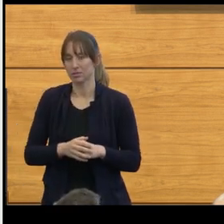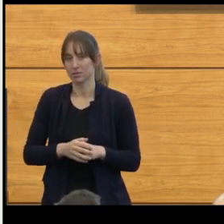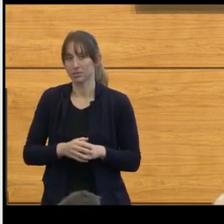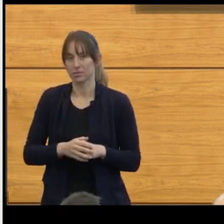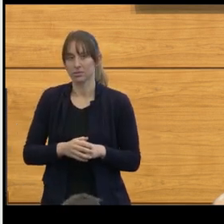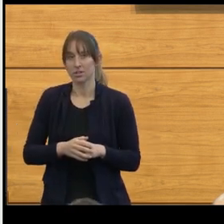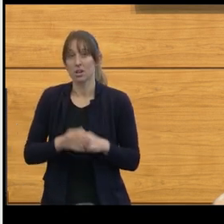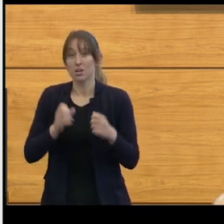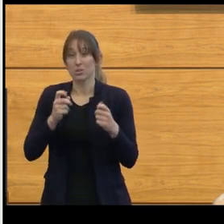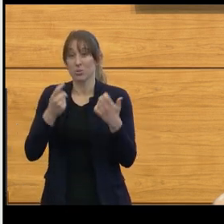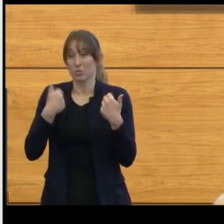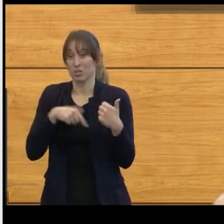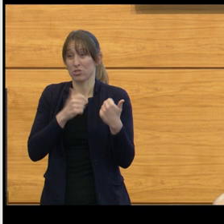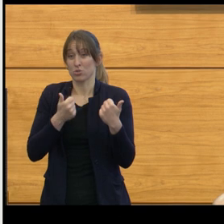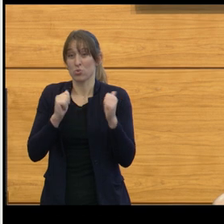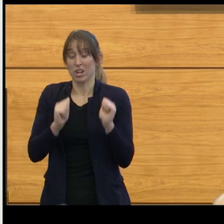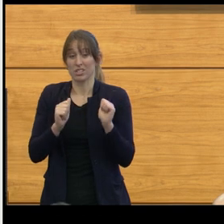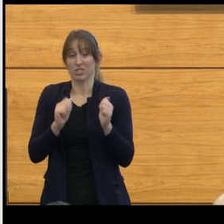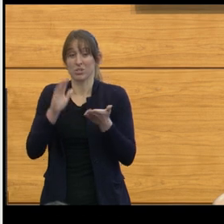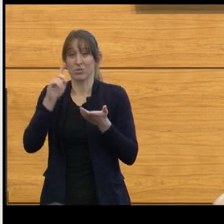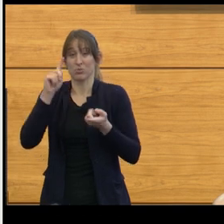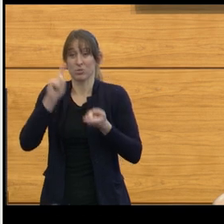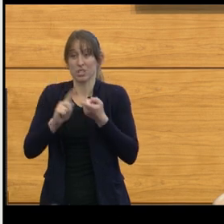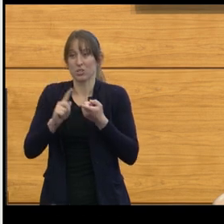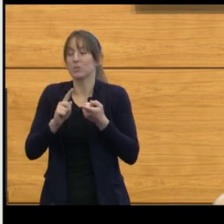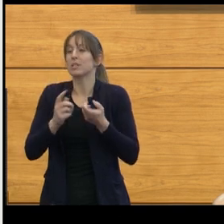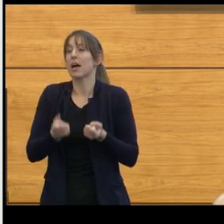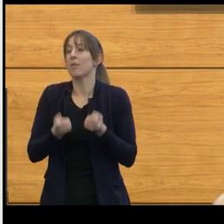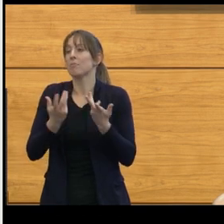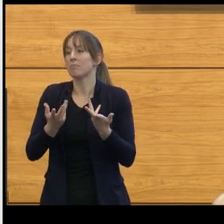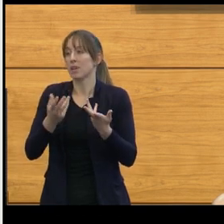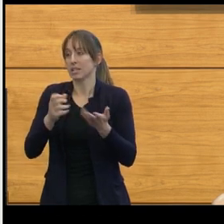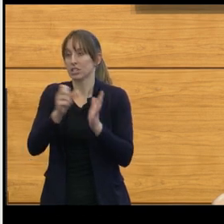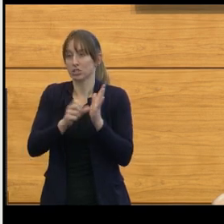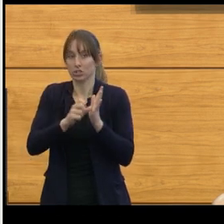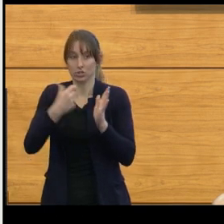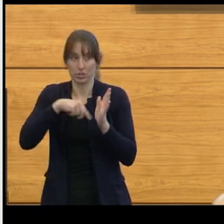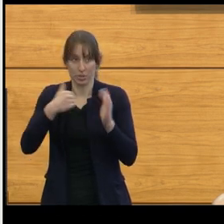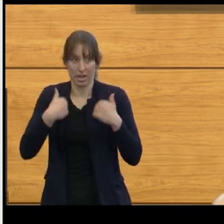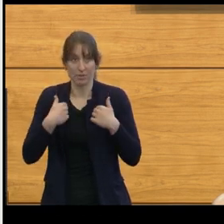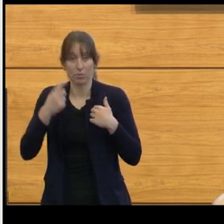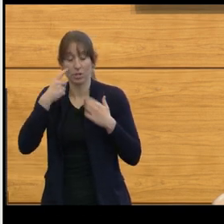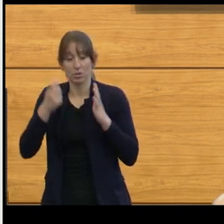We saw that survivability was increased by the extent of resection, and that the effects